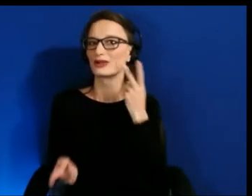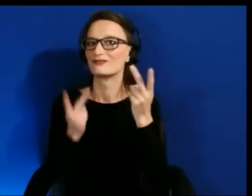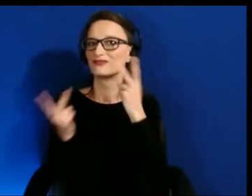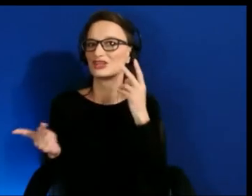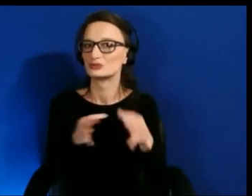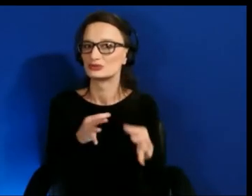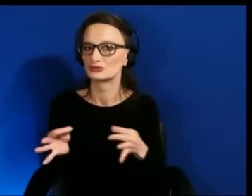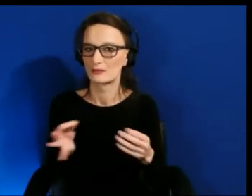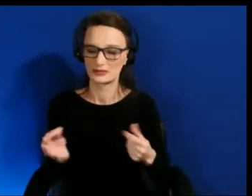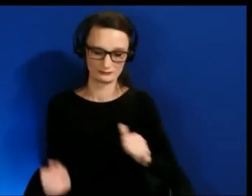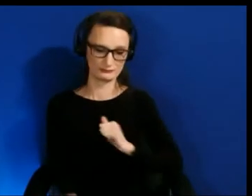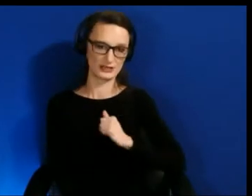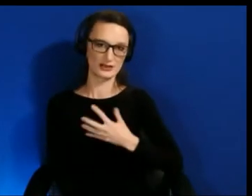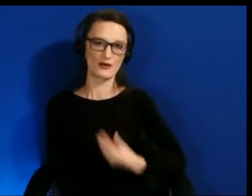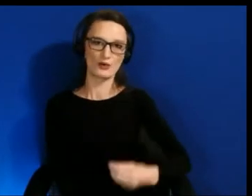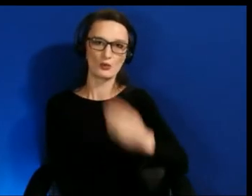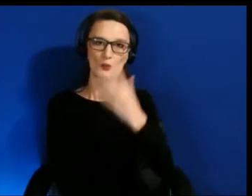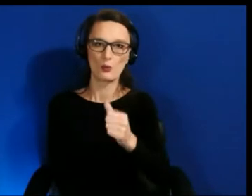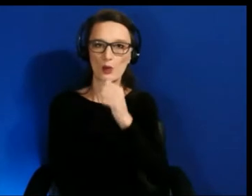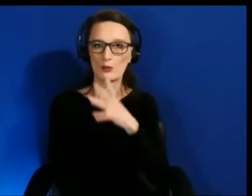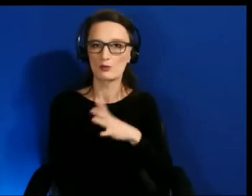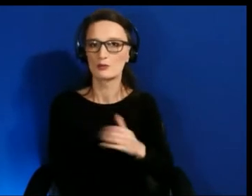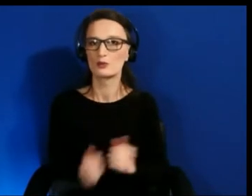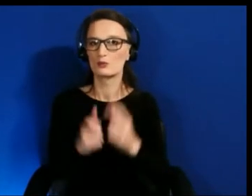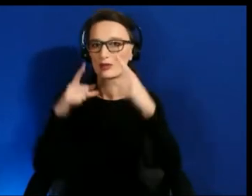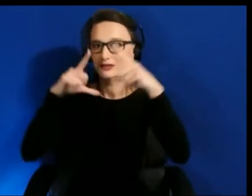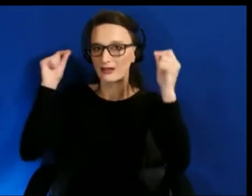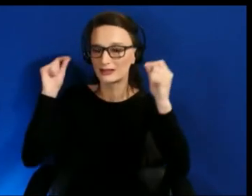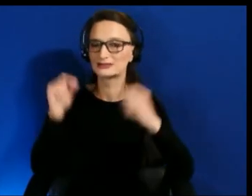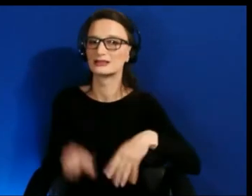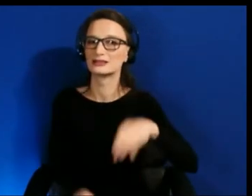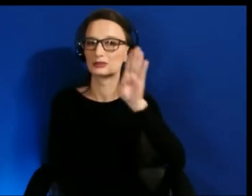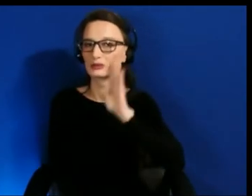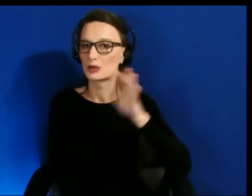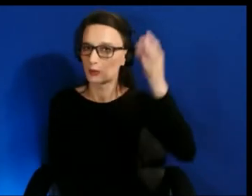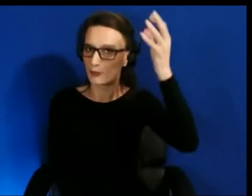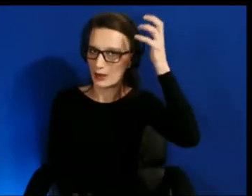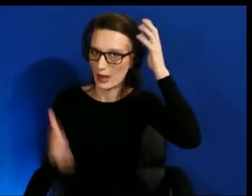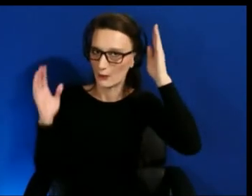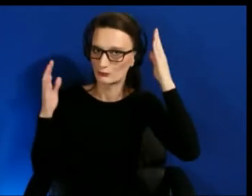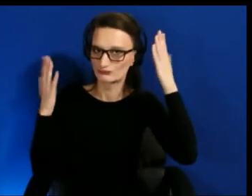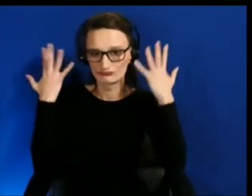with glasses, brown glasses and sort of long, brown hair.